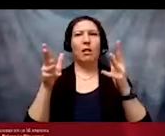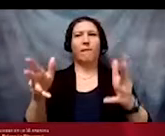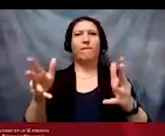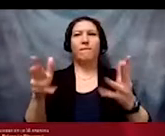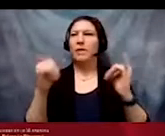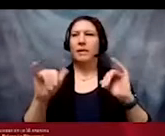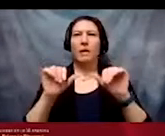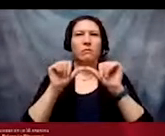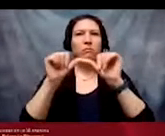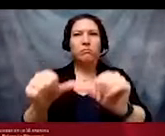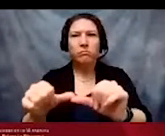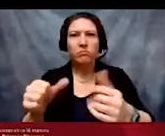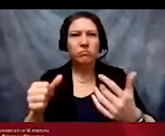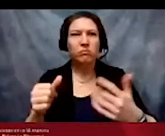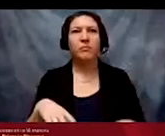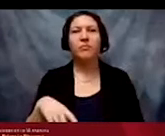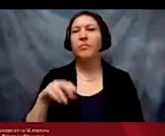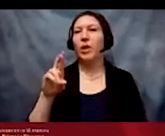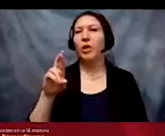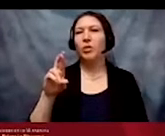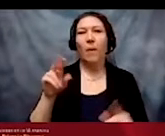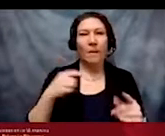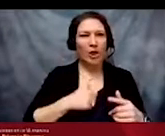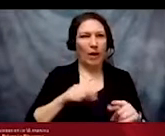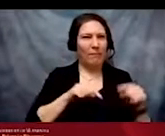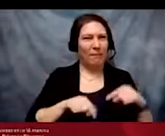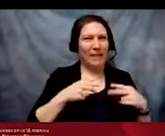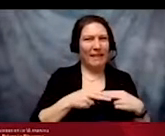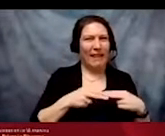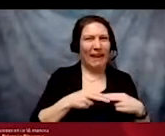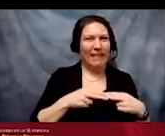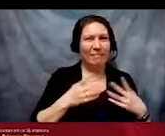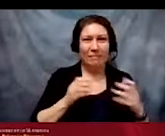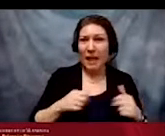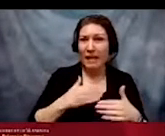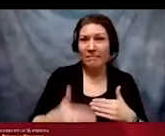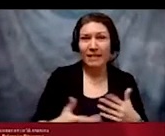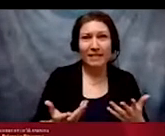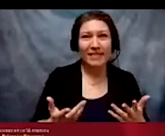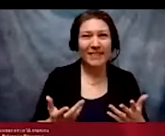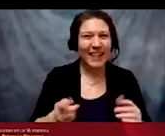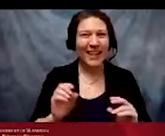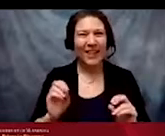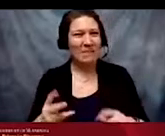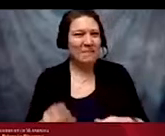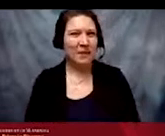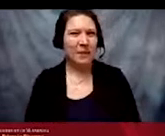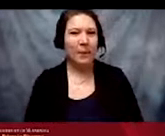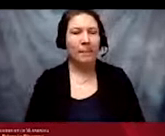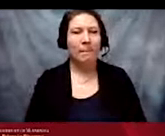We can go to the next slide.